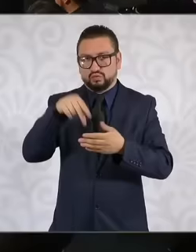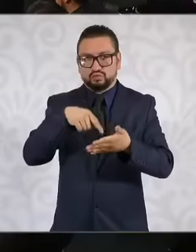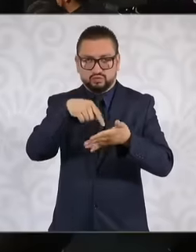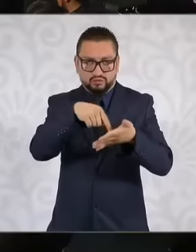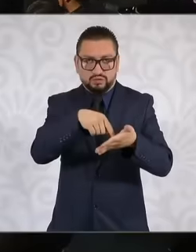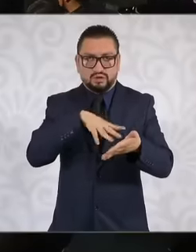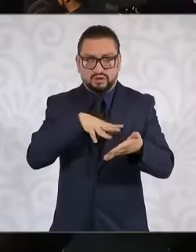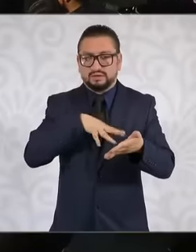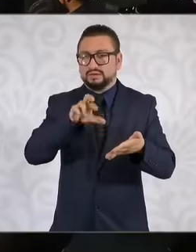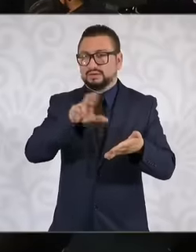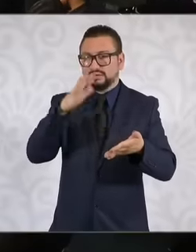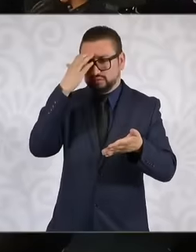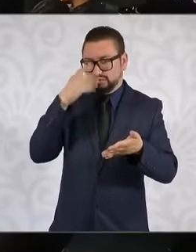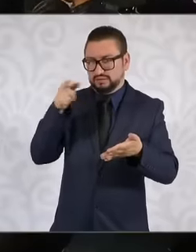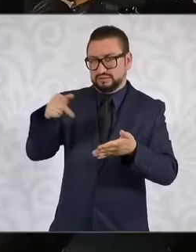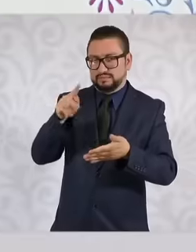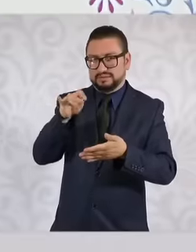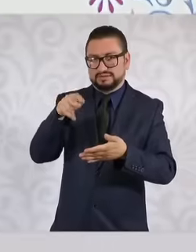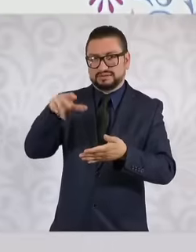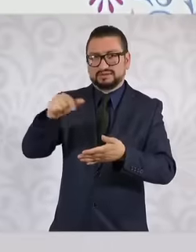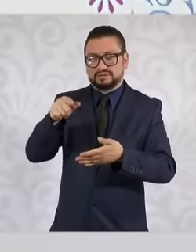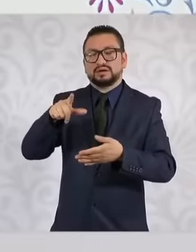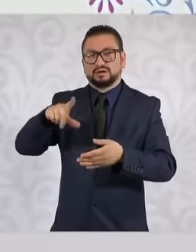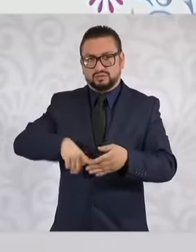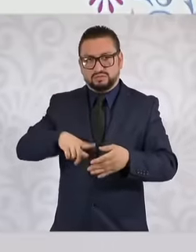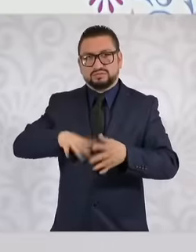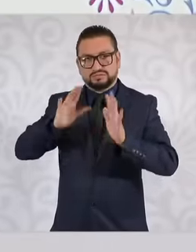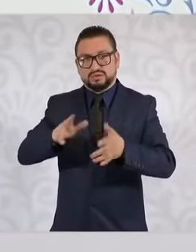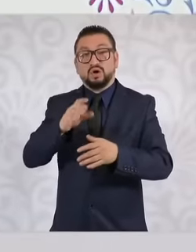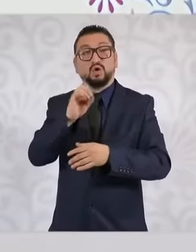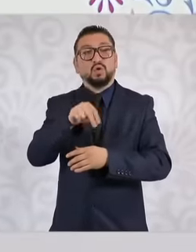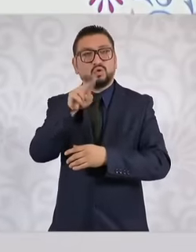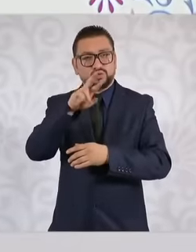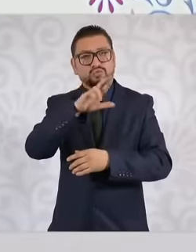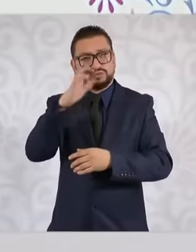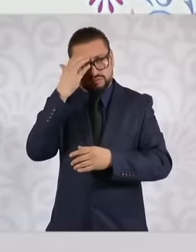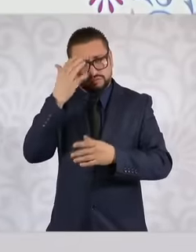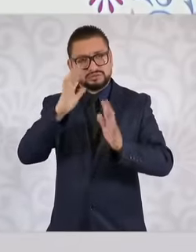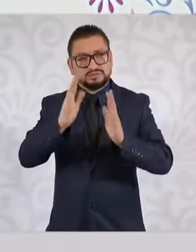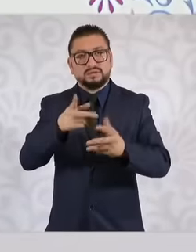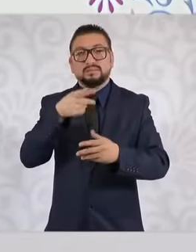the State of Palestine. The United Nations has already done so. But the only solution to this conflict